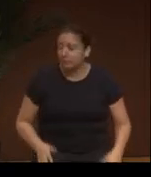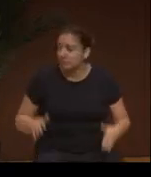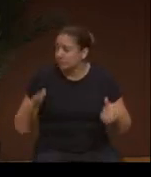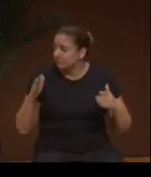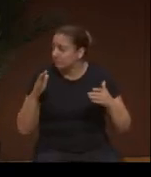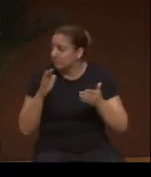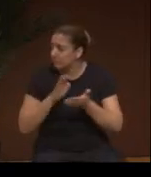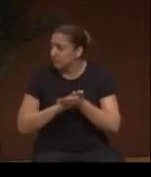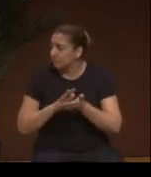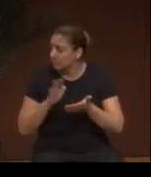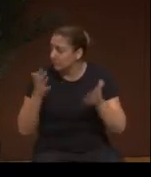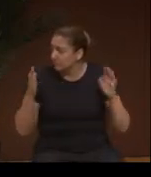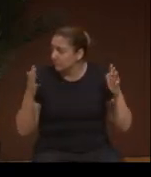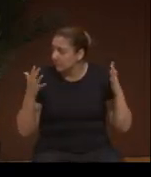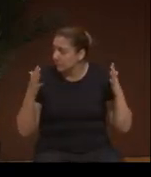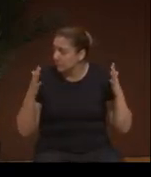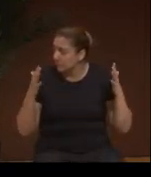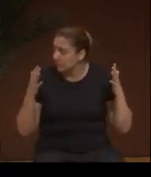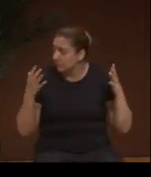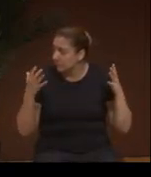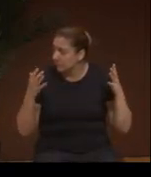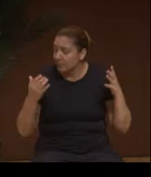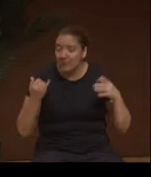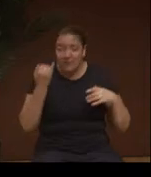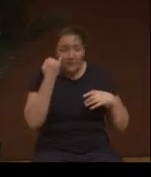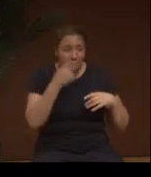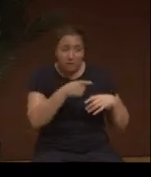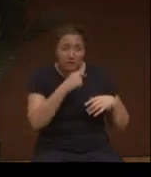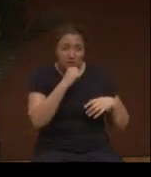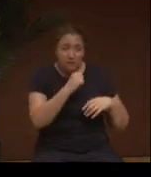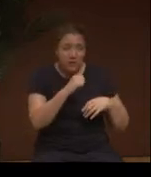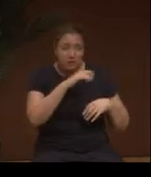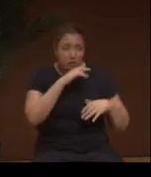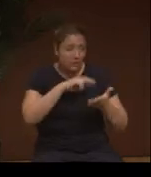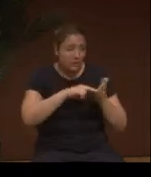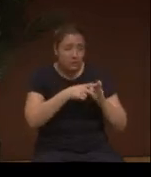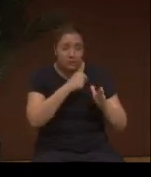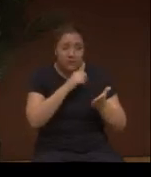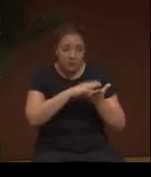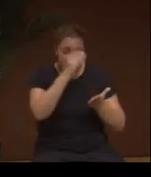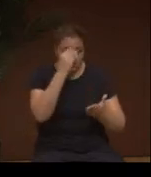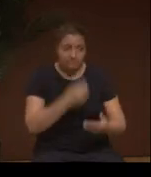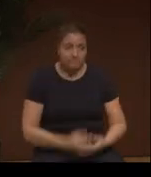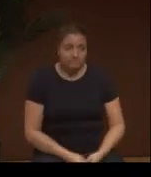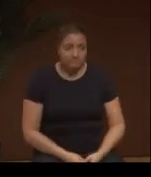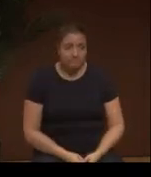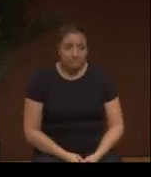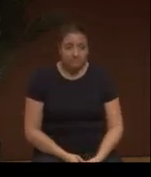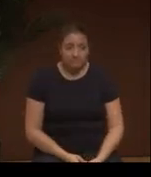So if you ain't getting dirty, then you ain't learning, okay.